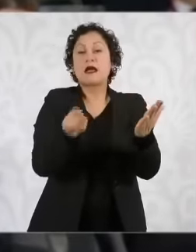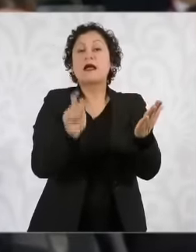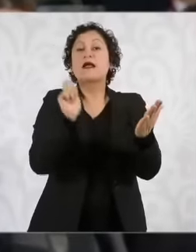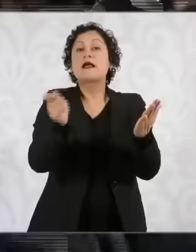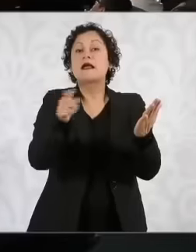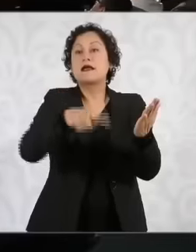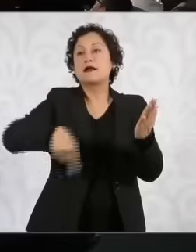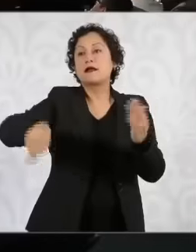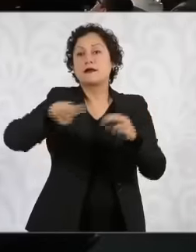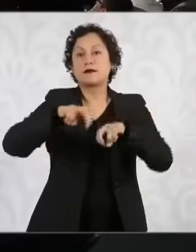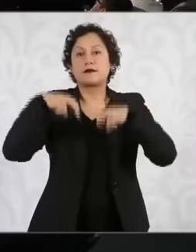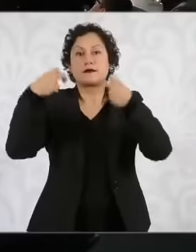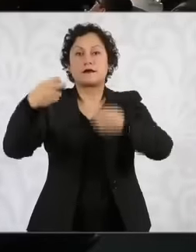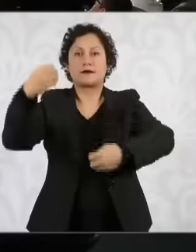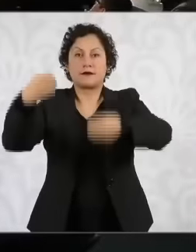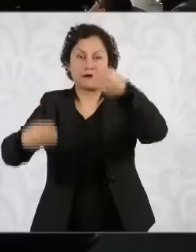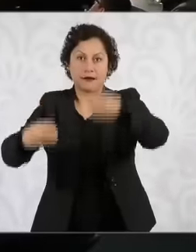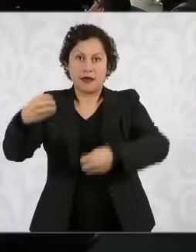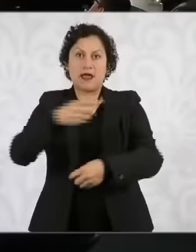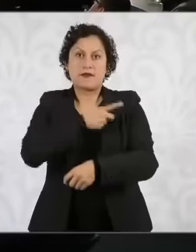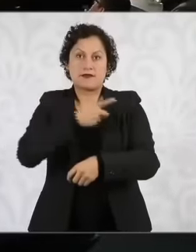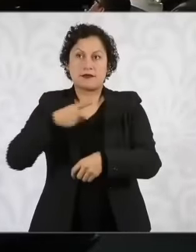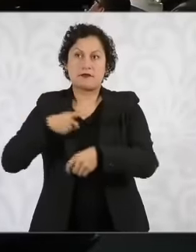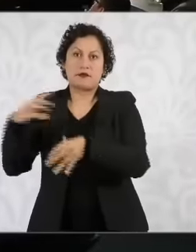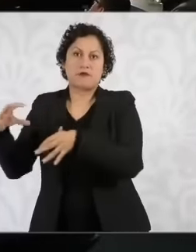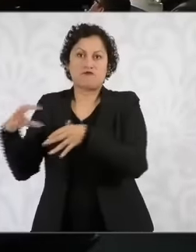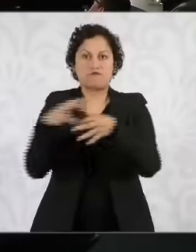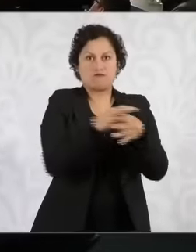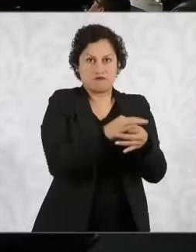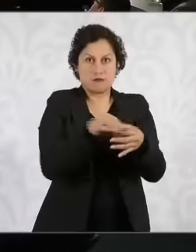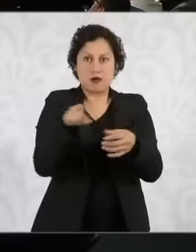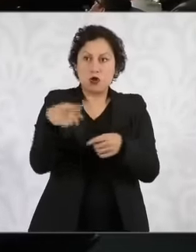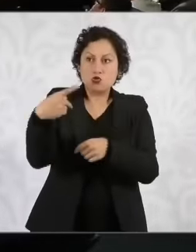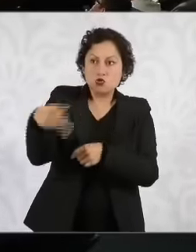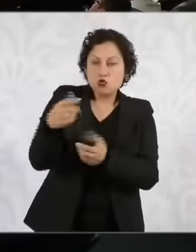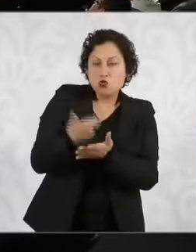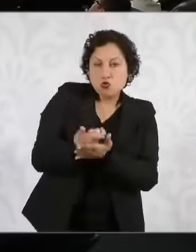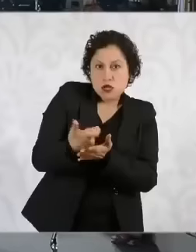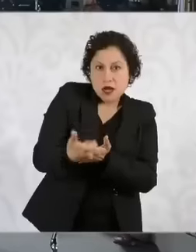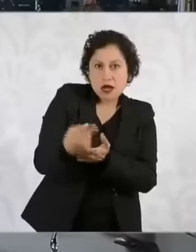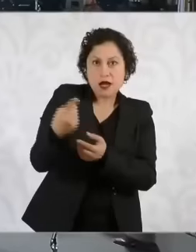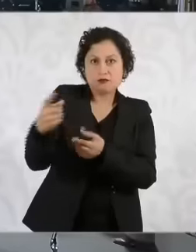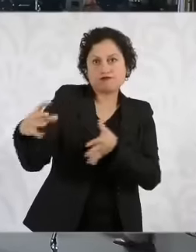by removing the trusts adjusting salaries ask her about these